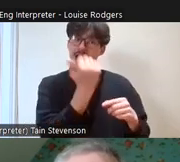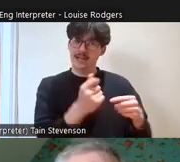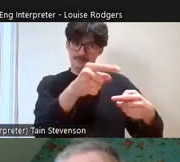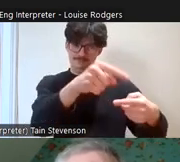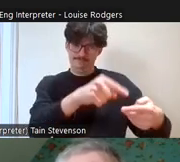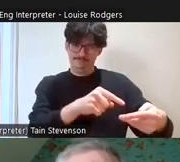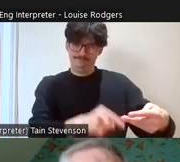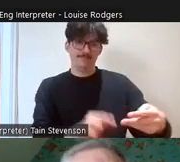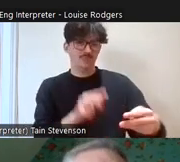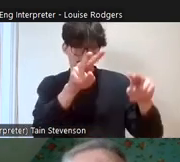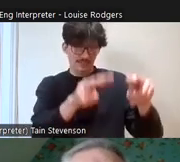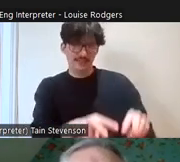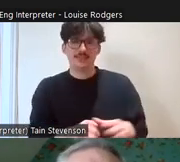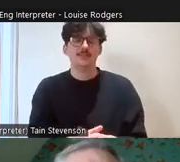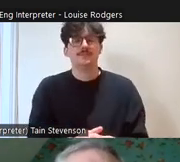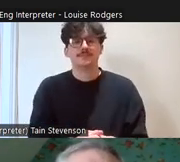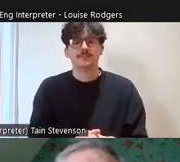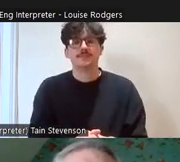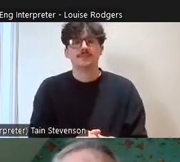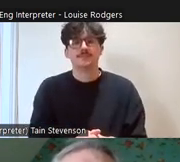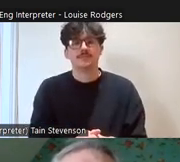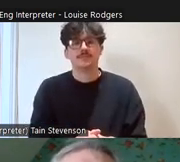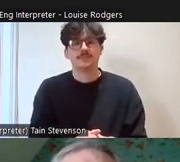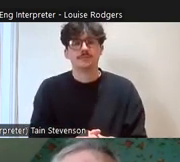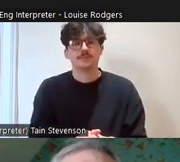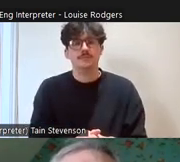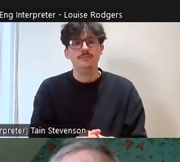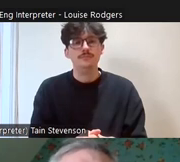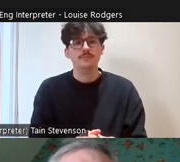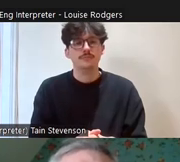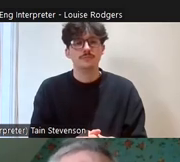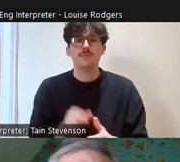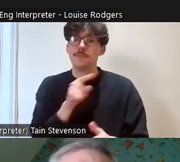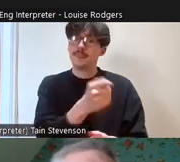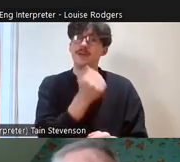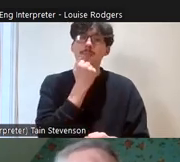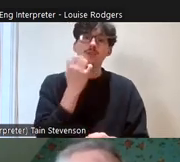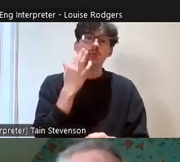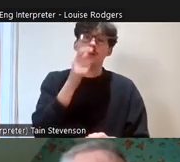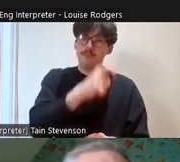are all listed there and these are only numbers where people have told us, so the numbers can